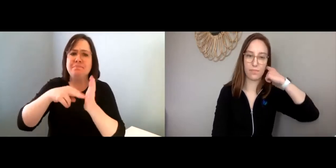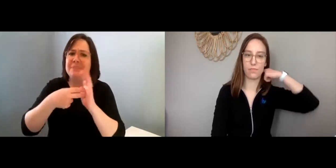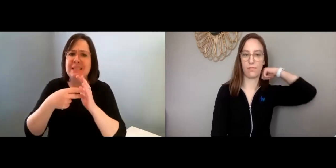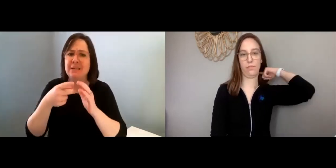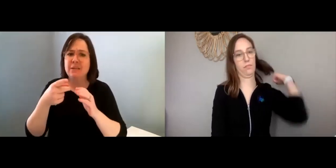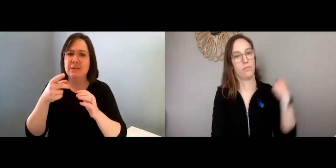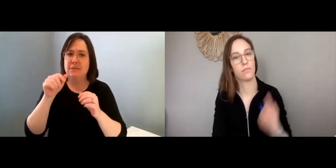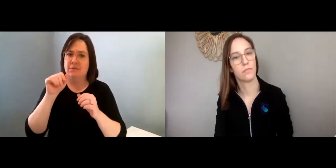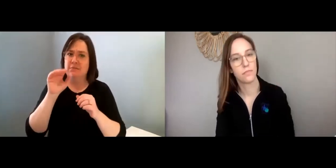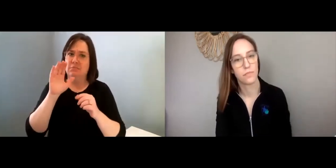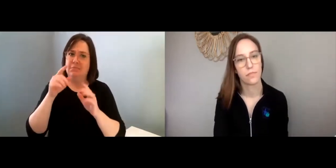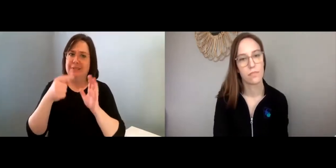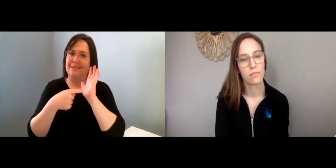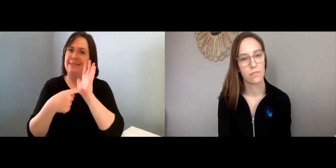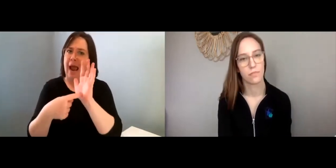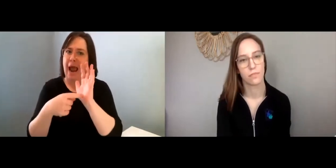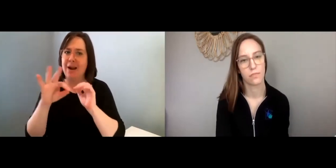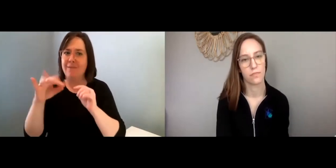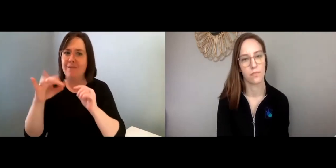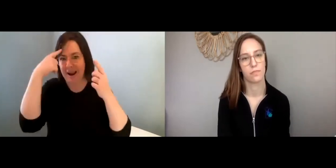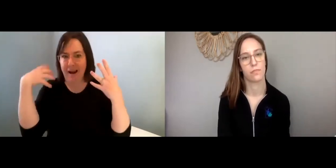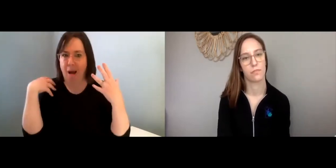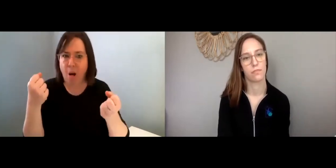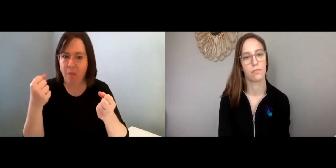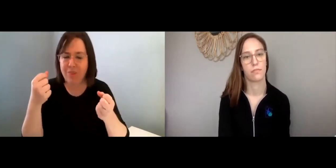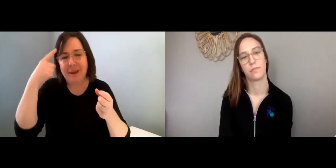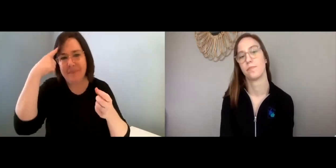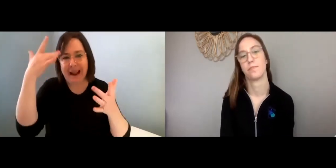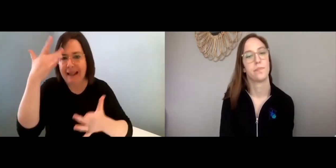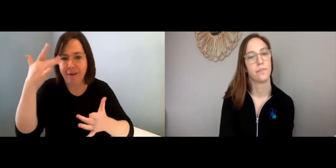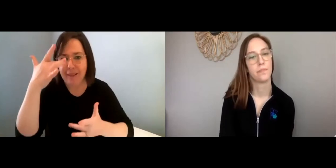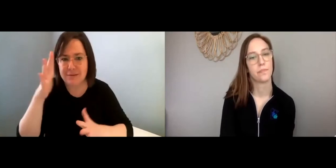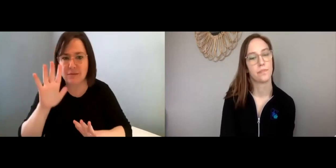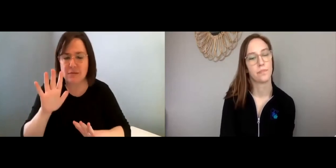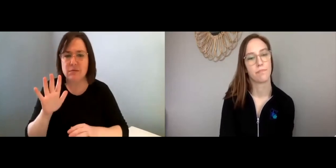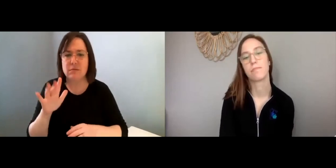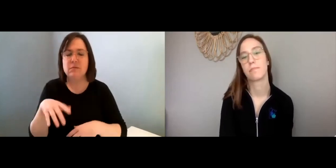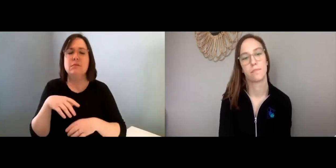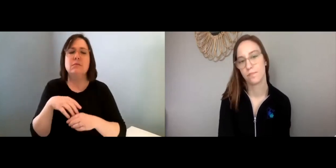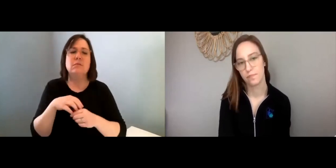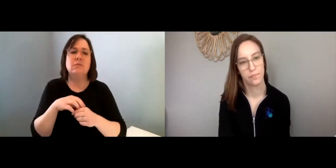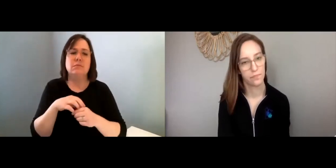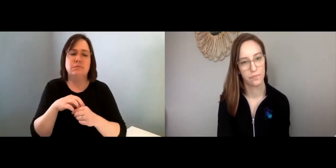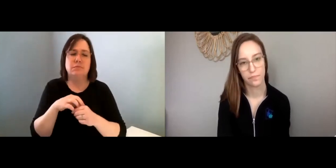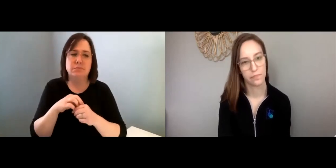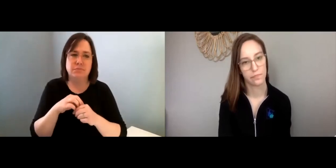Now, this doesn’t mean that it’s a sign of a mental health issue, or that you have a mental illness.